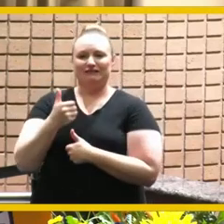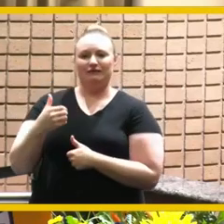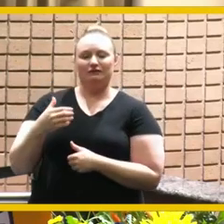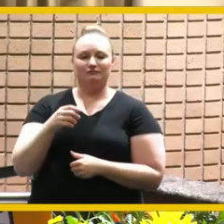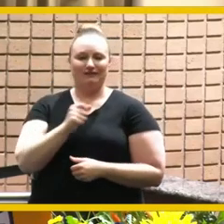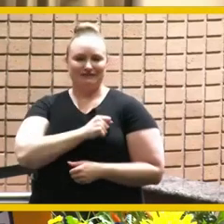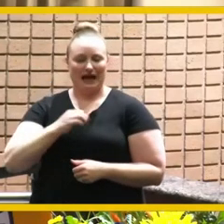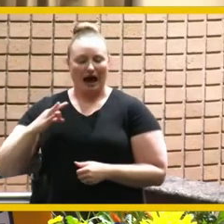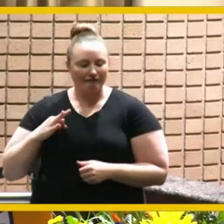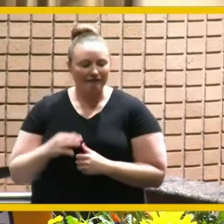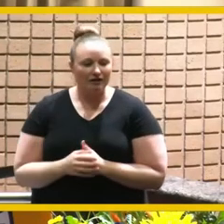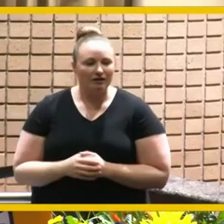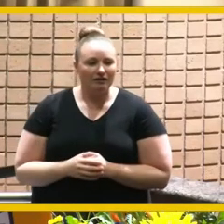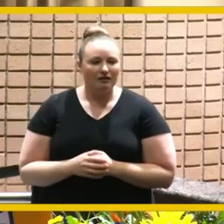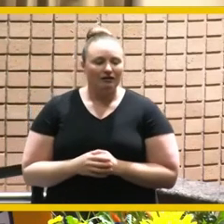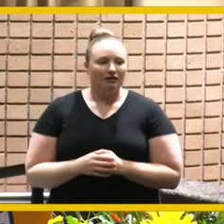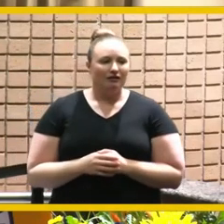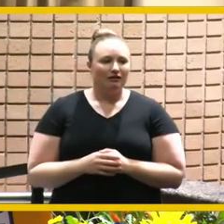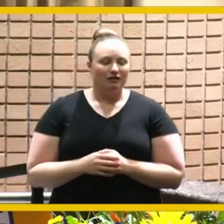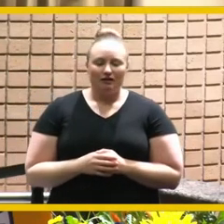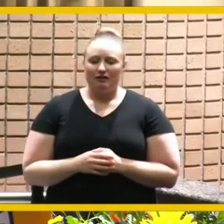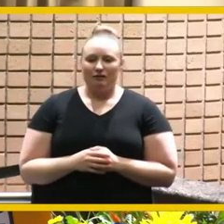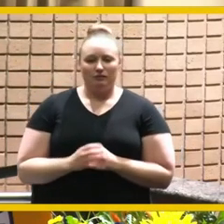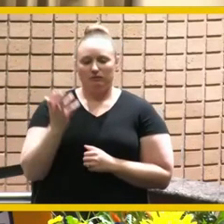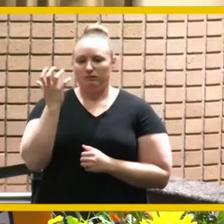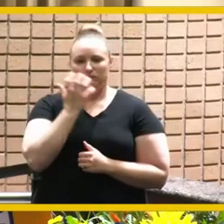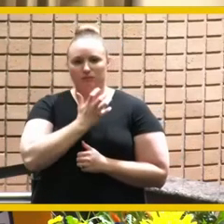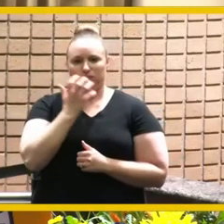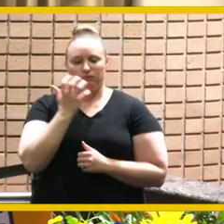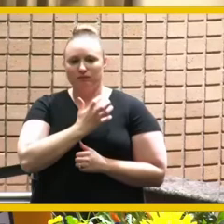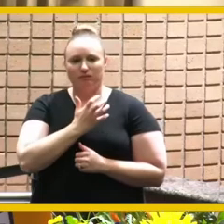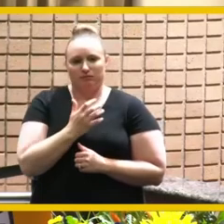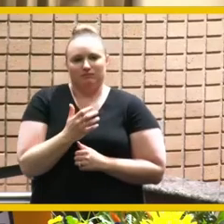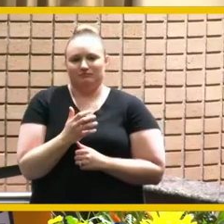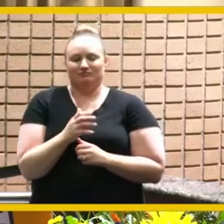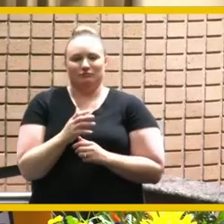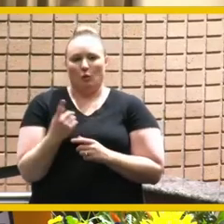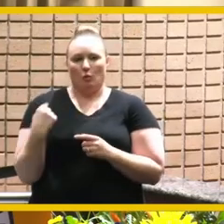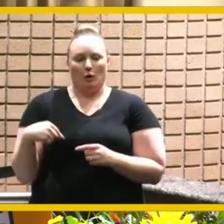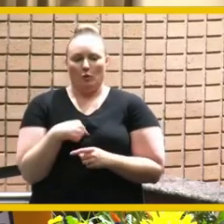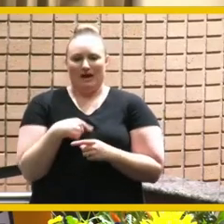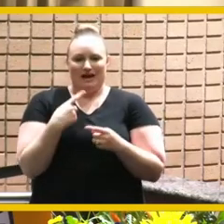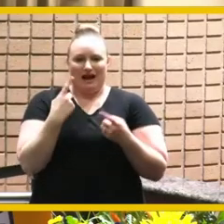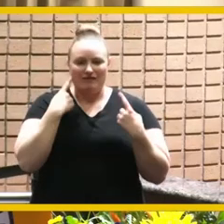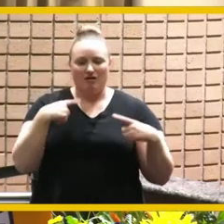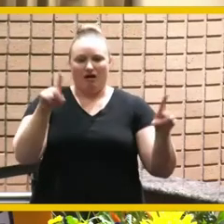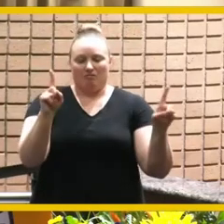witness to to what we've accomplished with such a small crew in the mayor's office but